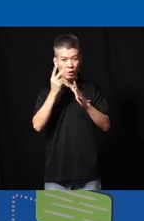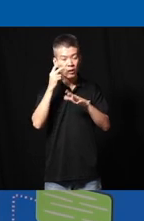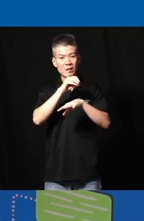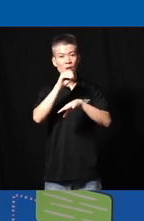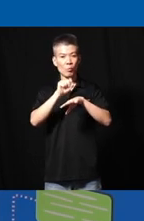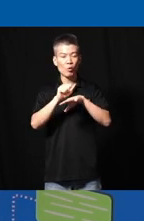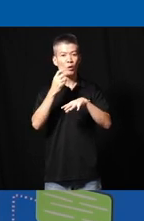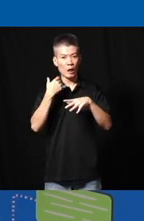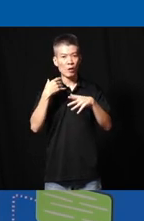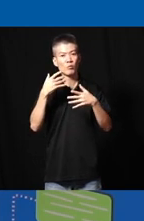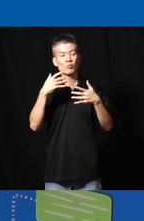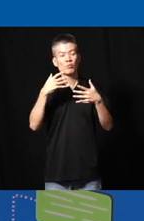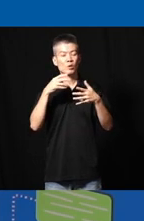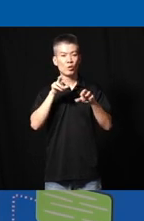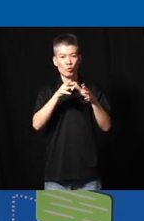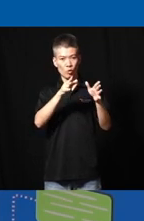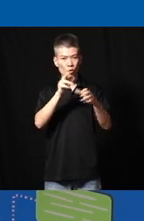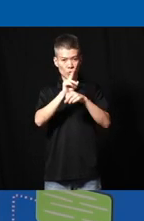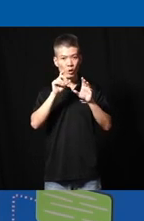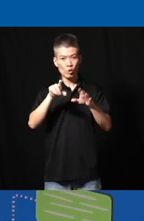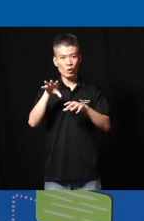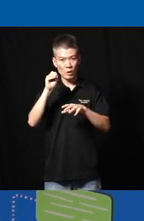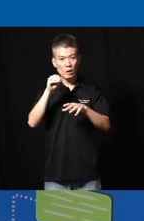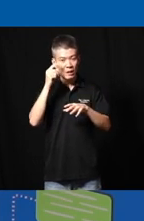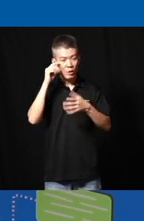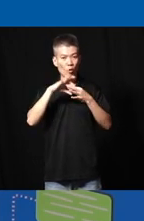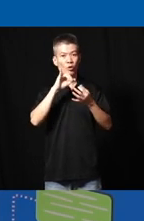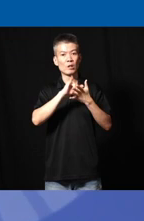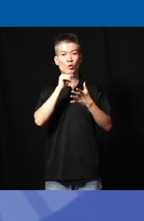the actual routes that wheelchair users take and just thinking of this not only about the